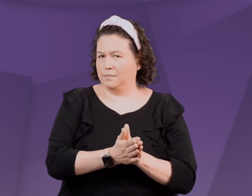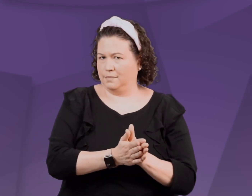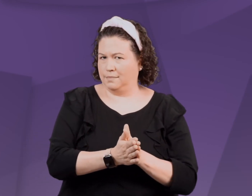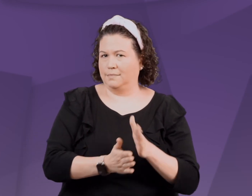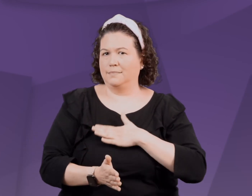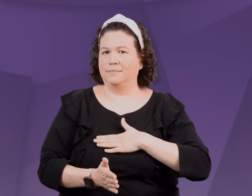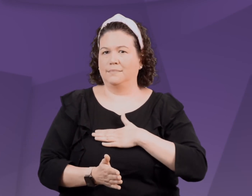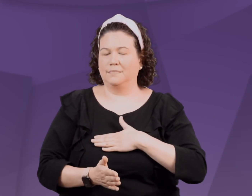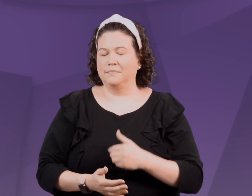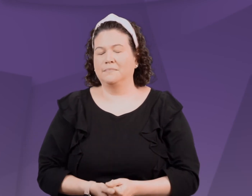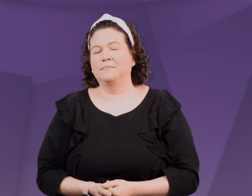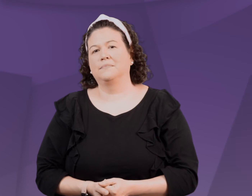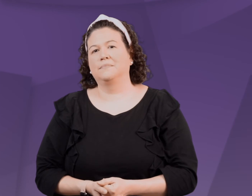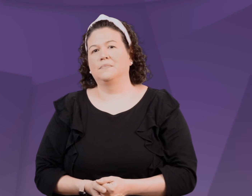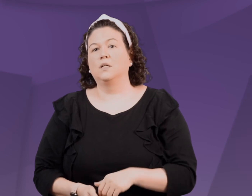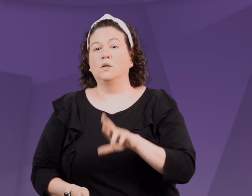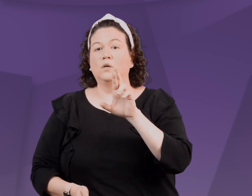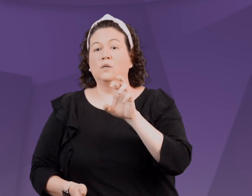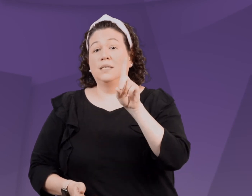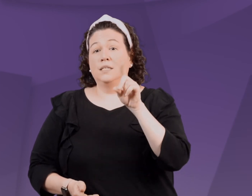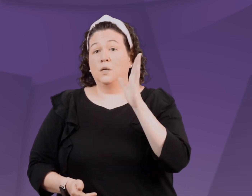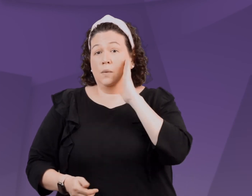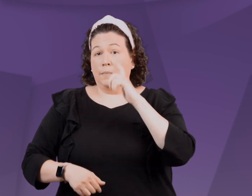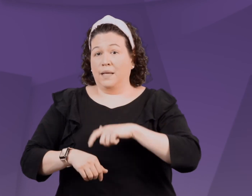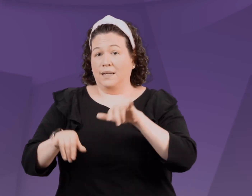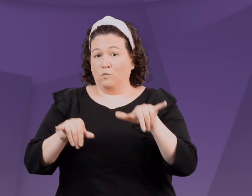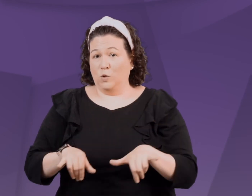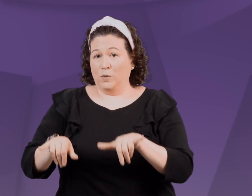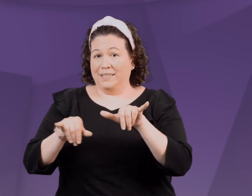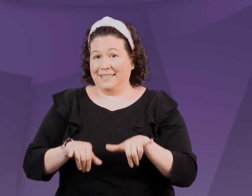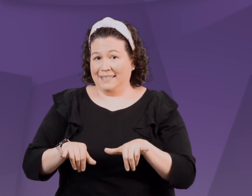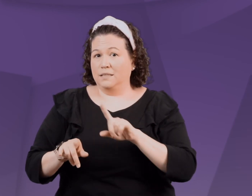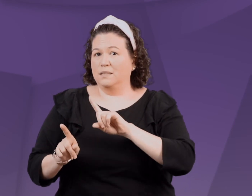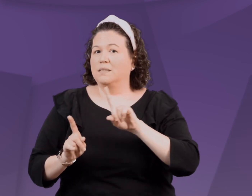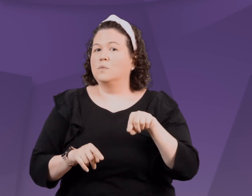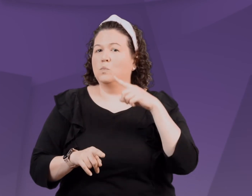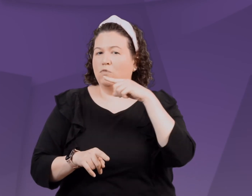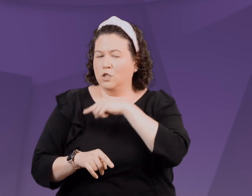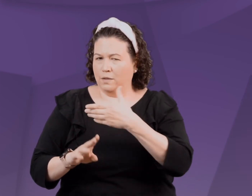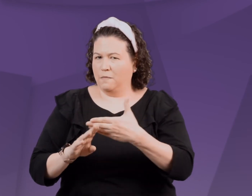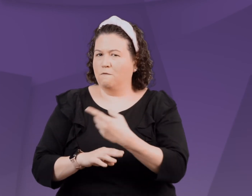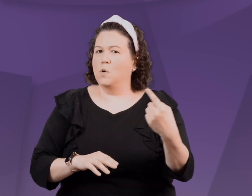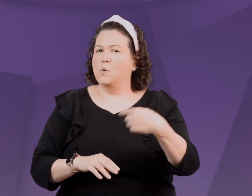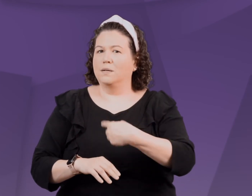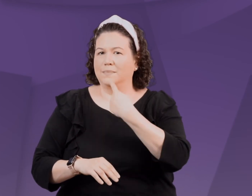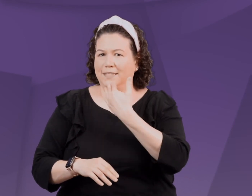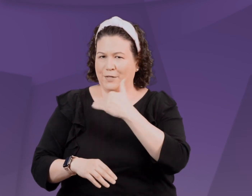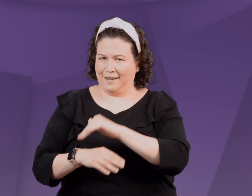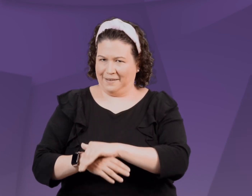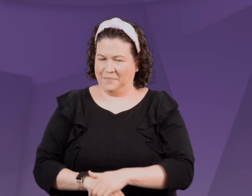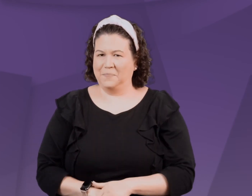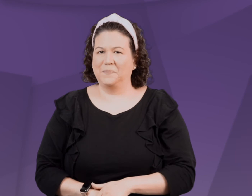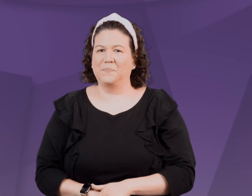or re-do with their bedtime routine before saying good night. Re-dos are beneficial with impulsive behavior.